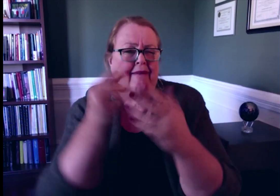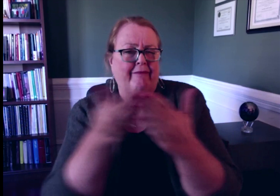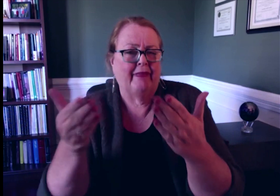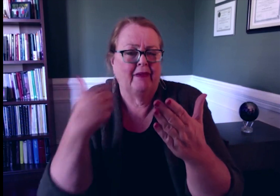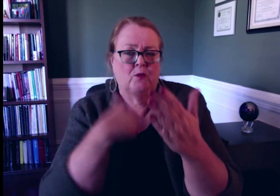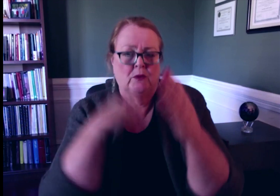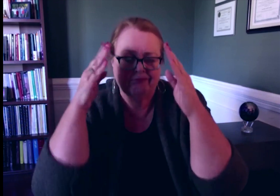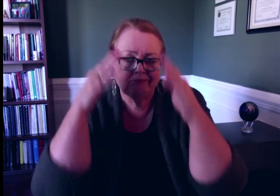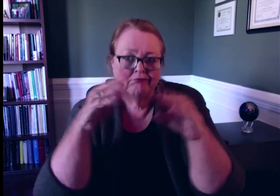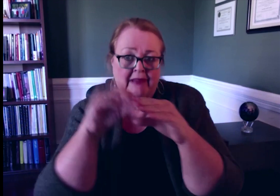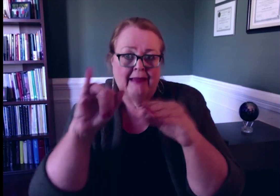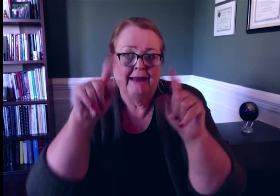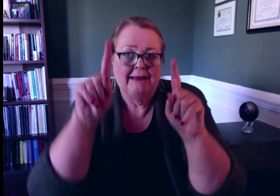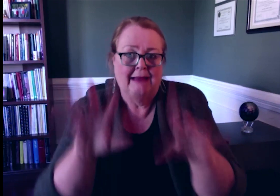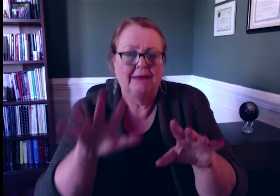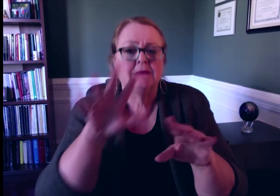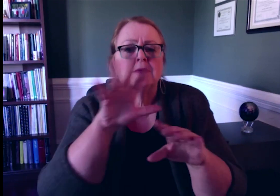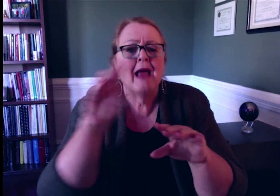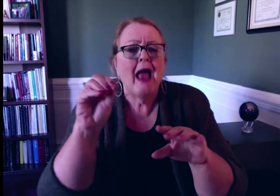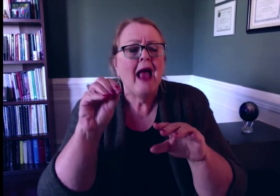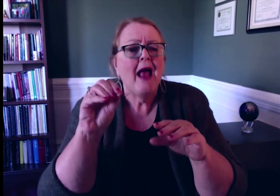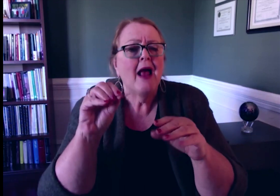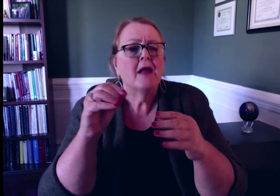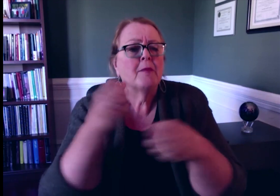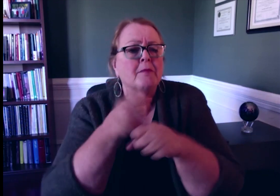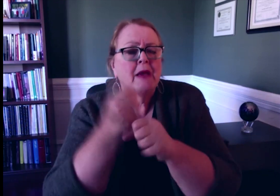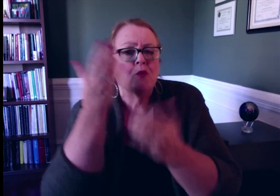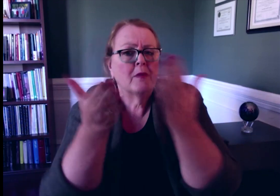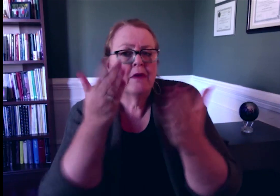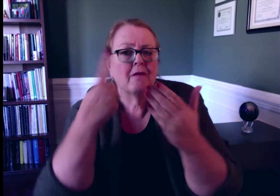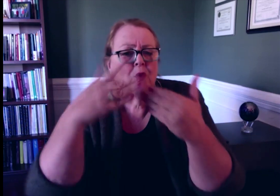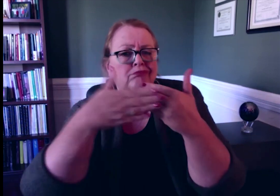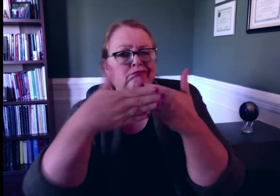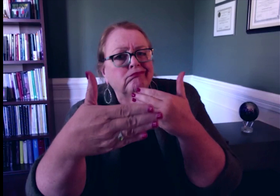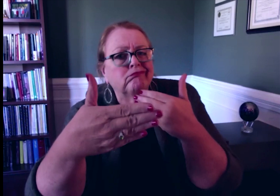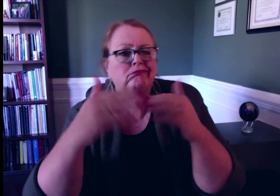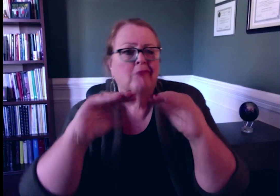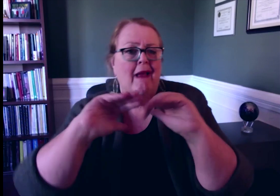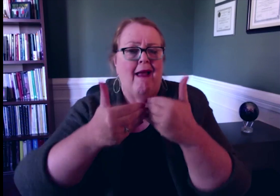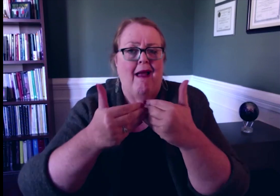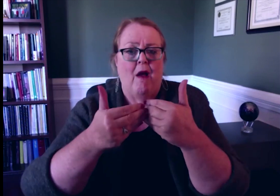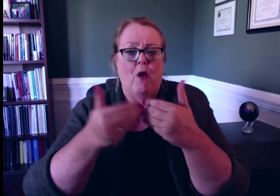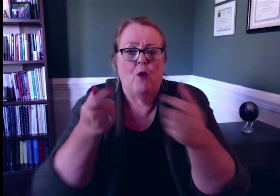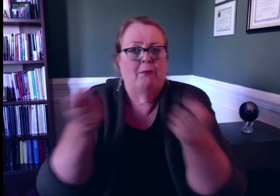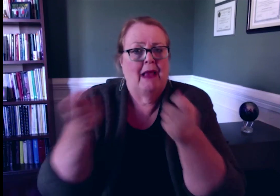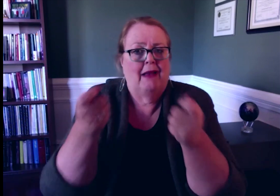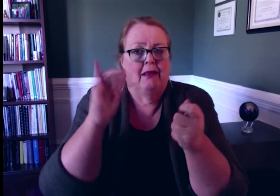These are the types of things that we have been looking at with respect to the test. We also are including recommendations as part of the report--on how to manage the